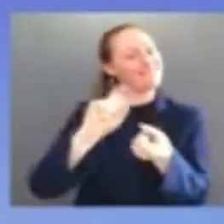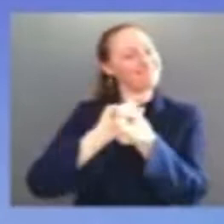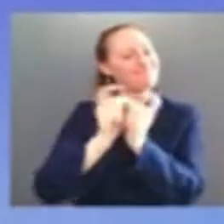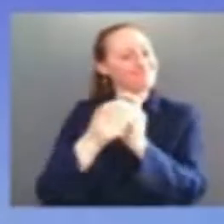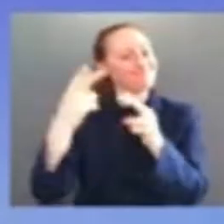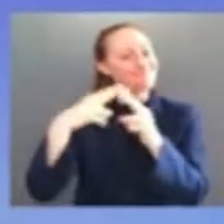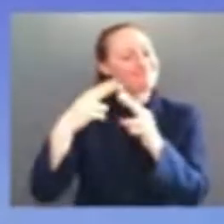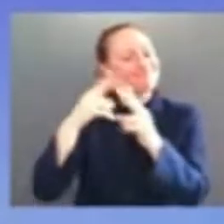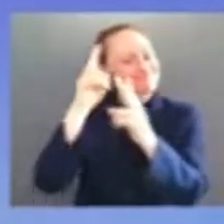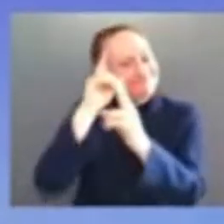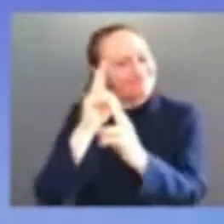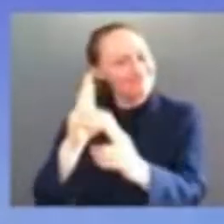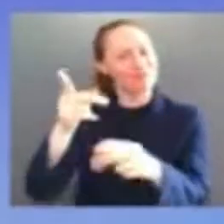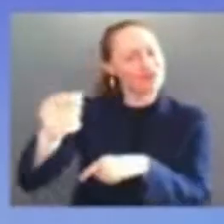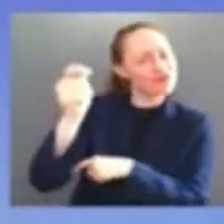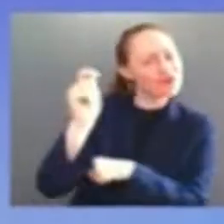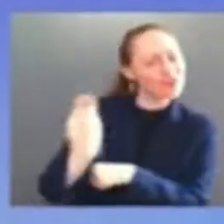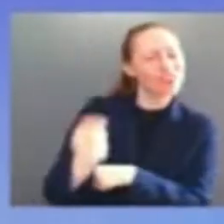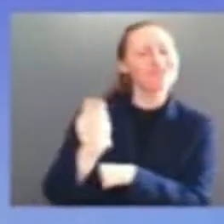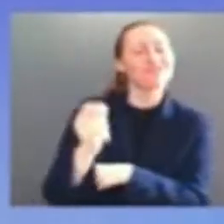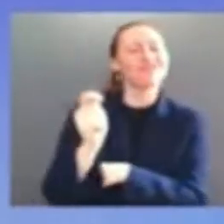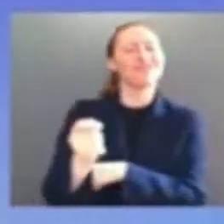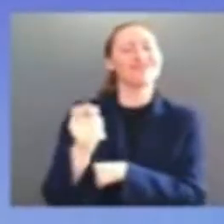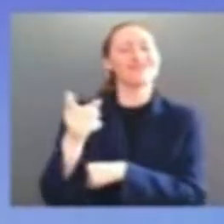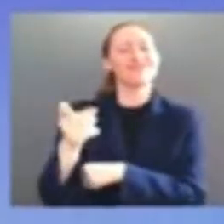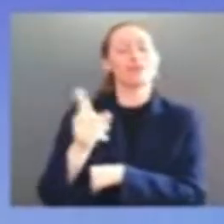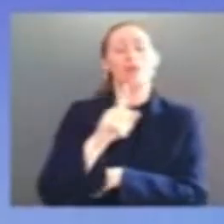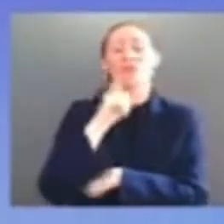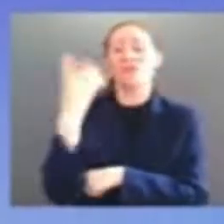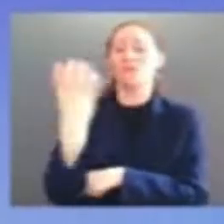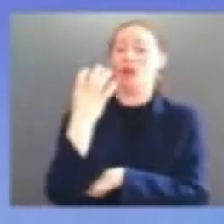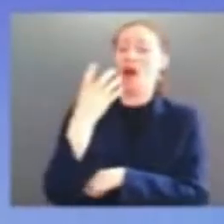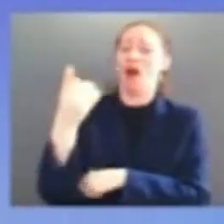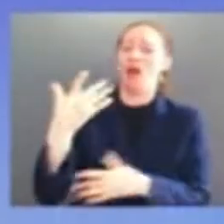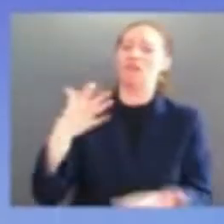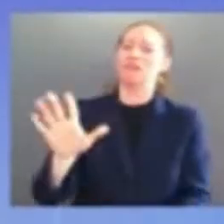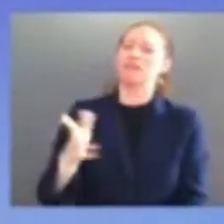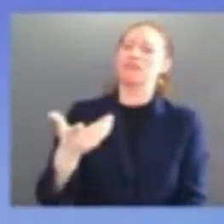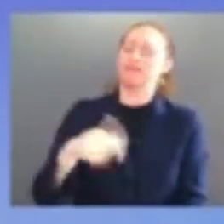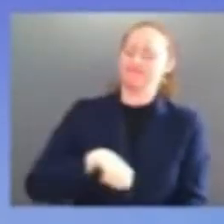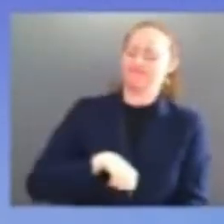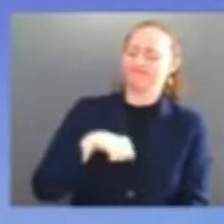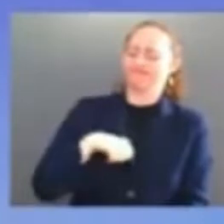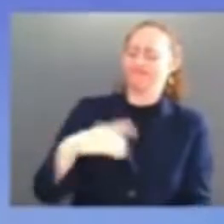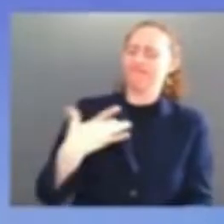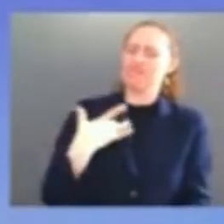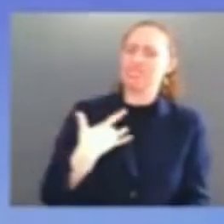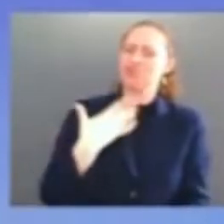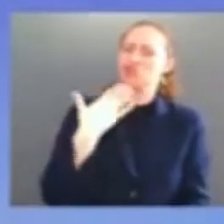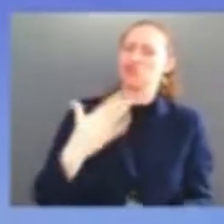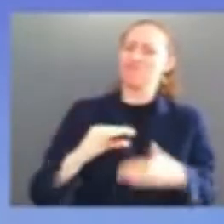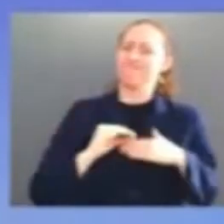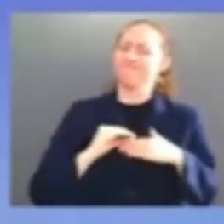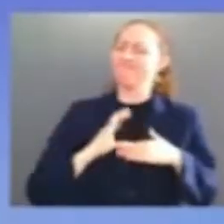dignity and this communicates to people it's contagious and it matters it matters a lot